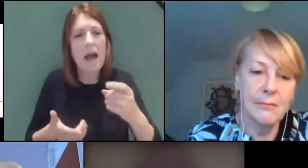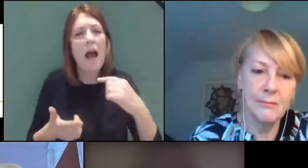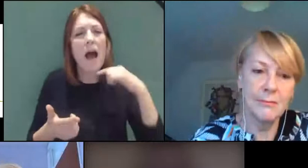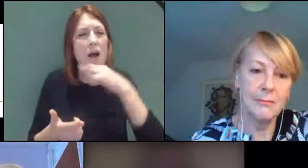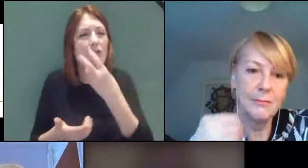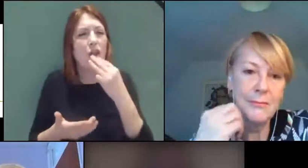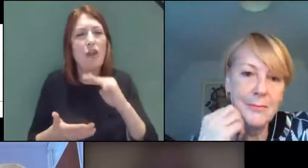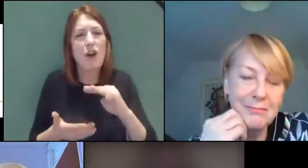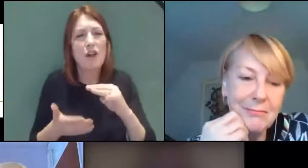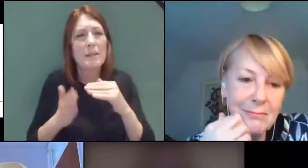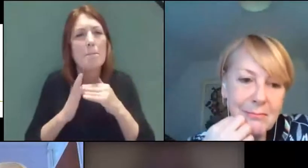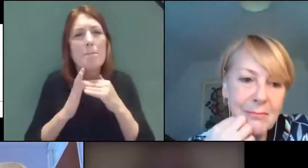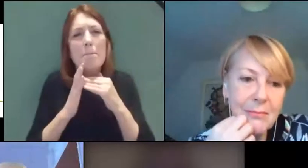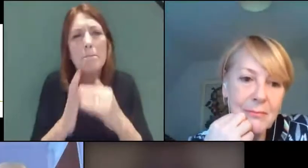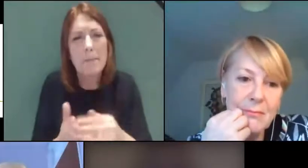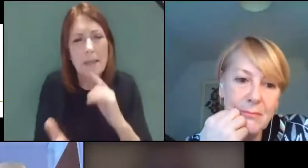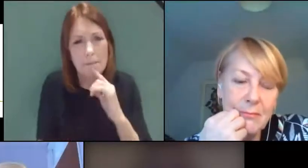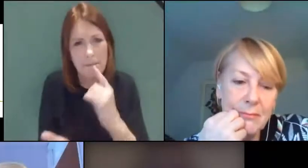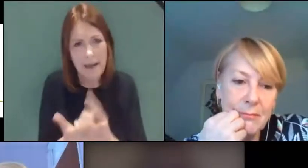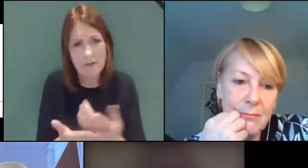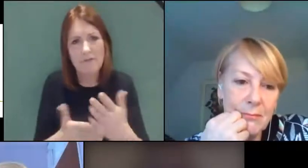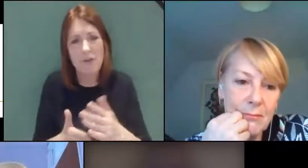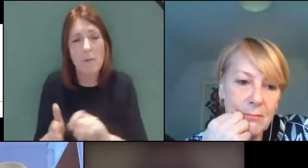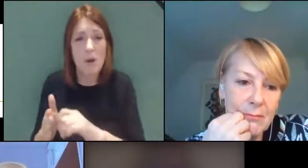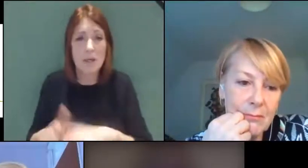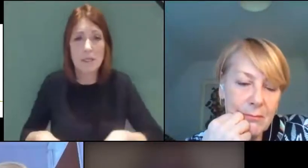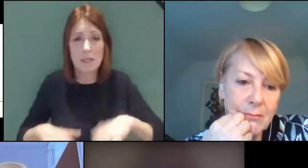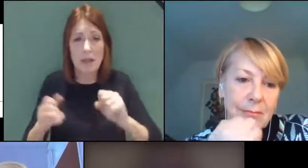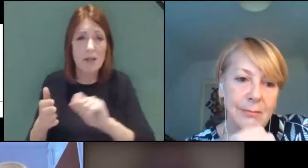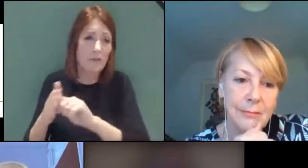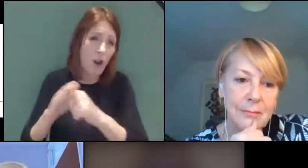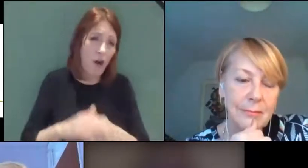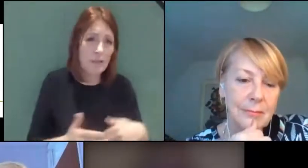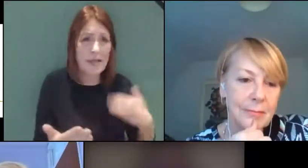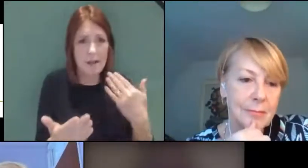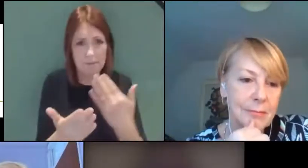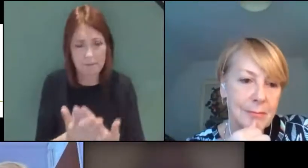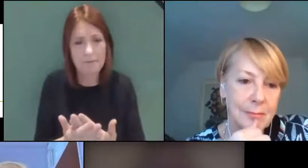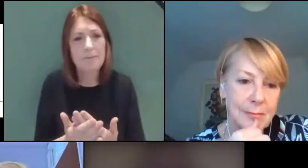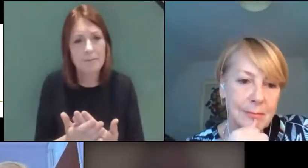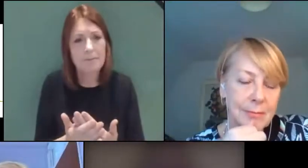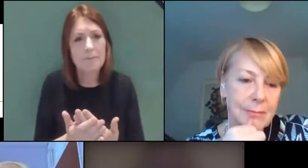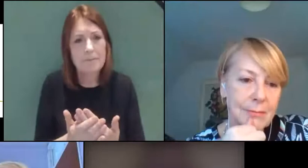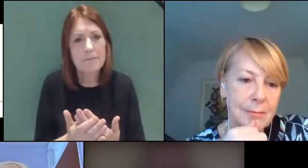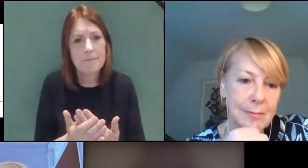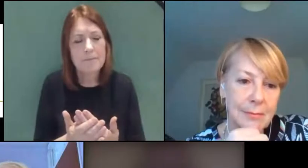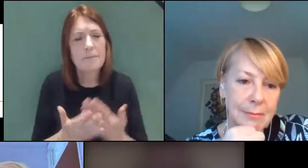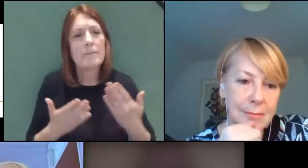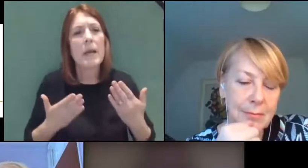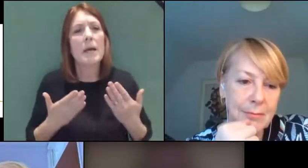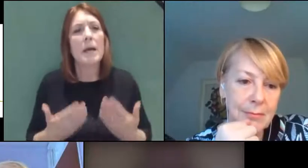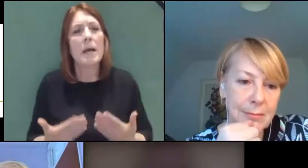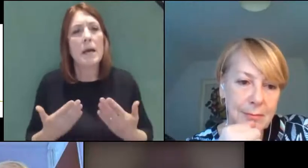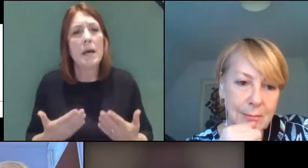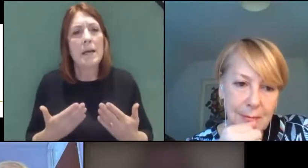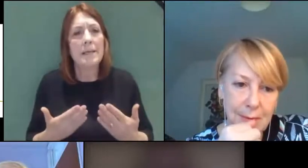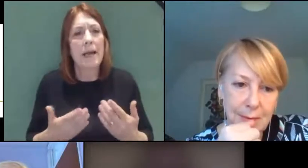since the beginning of the lockdown, and indeed we're about to enter the holiday activities fund